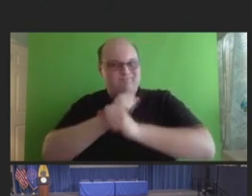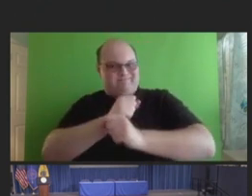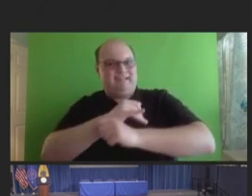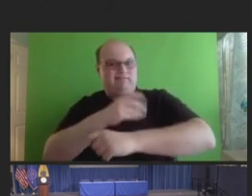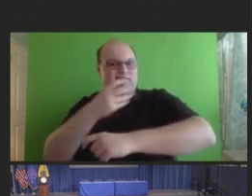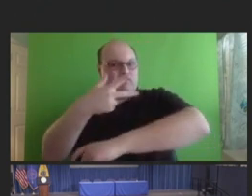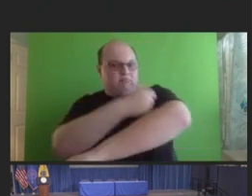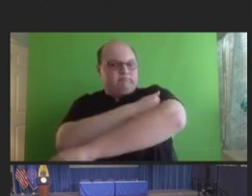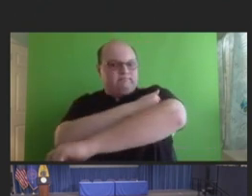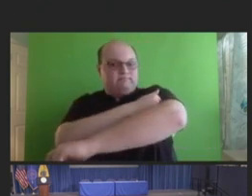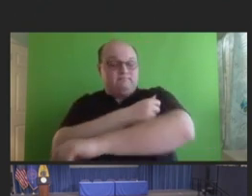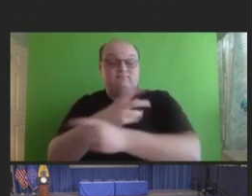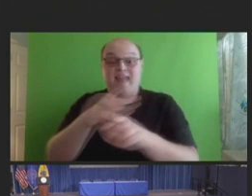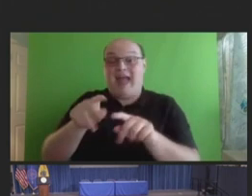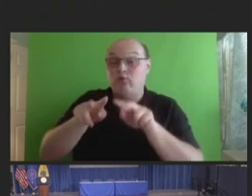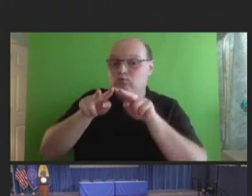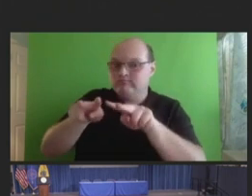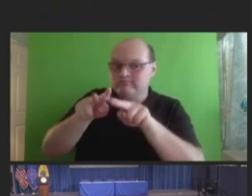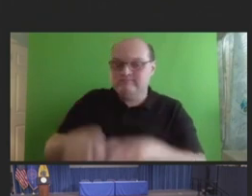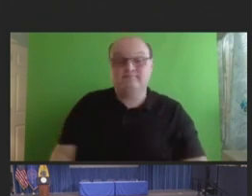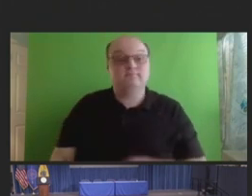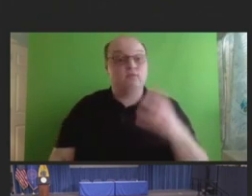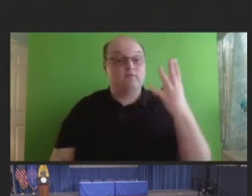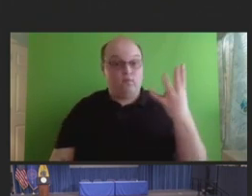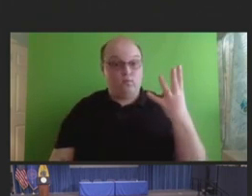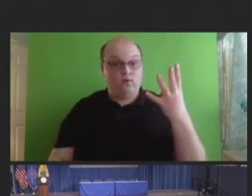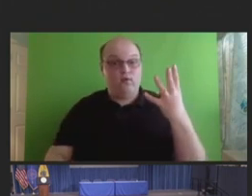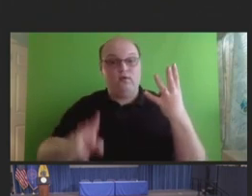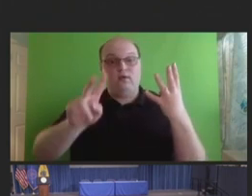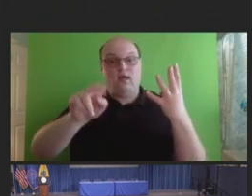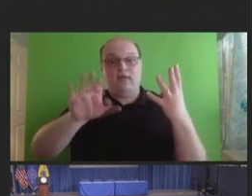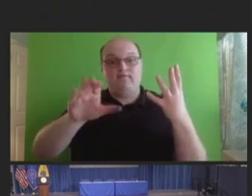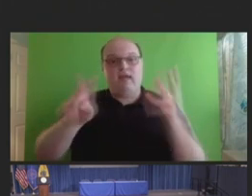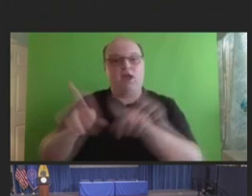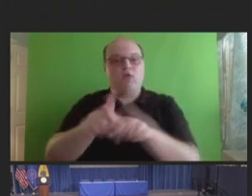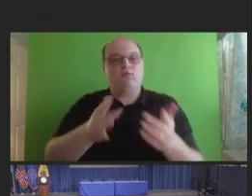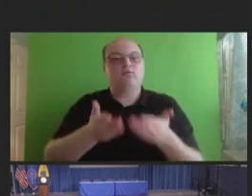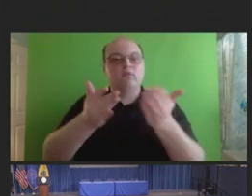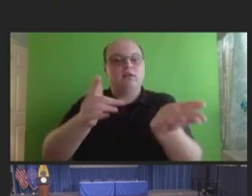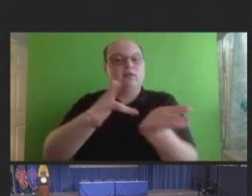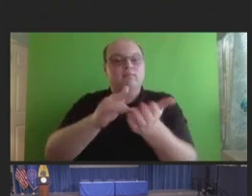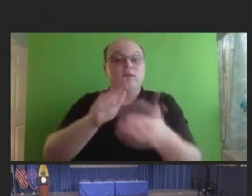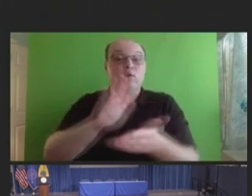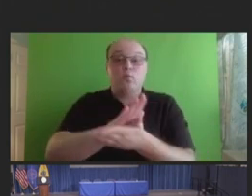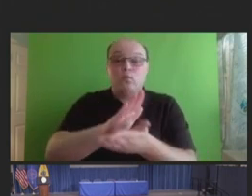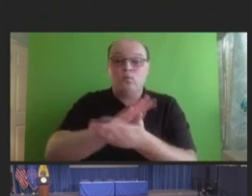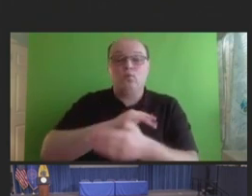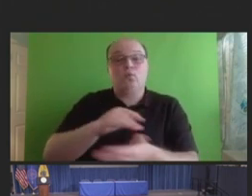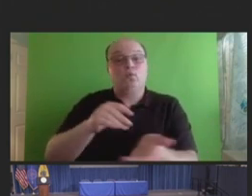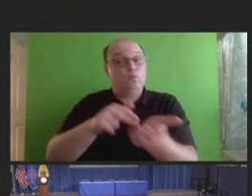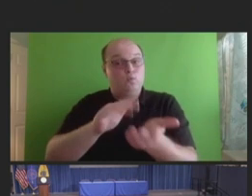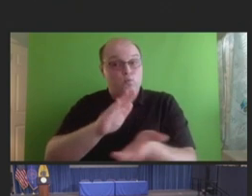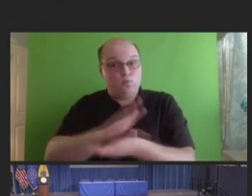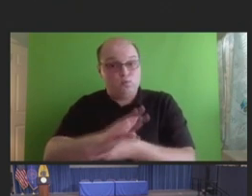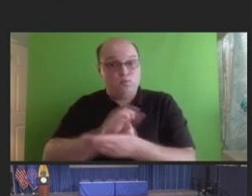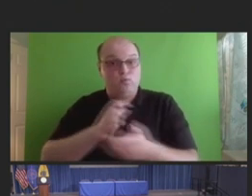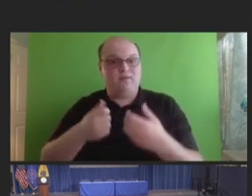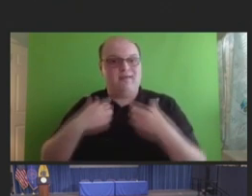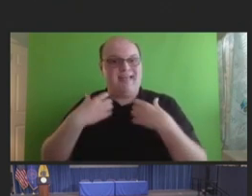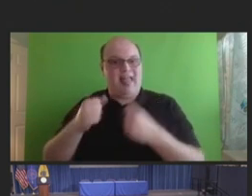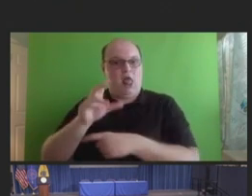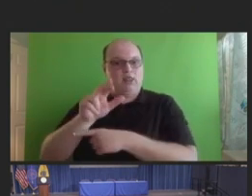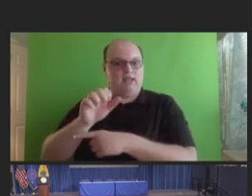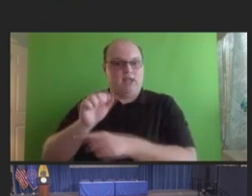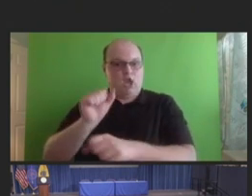Four, NVAC also recommends that medical schools, nursing schools, healthcare worker training